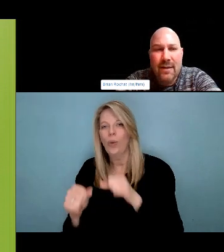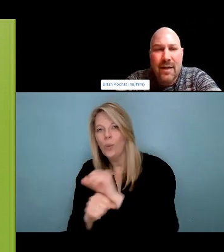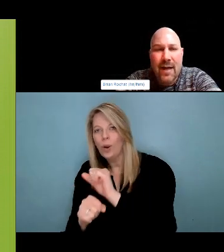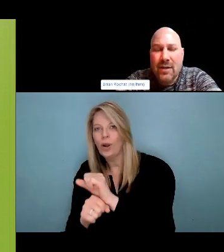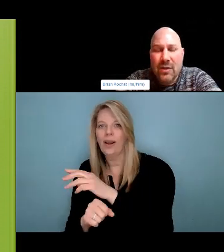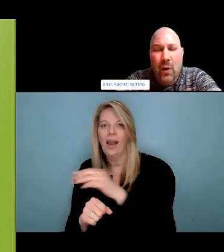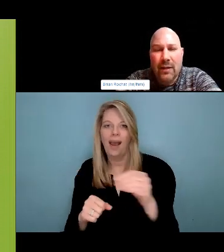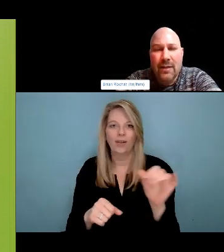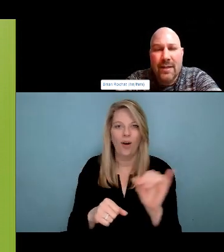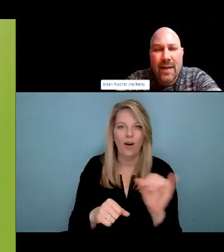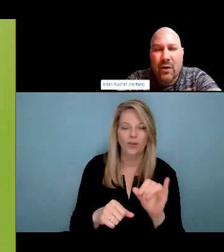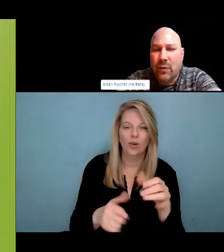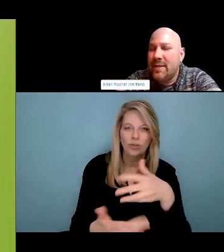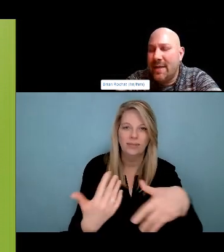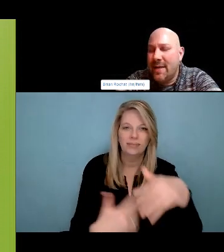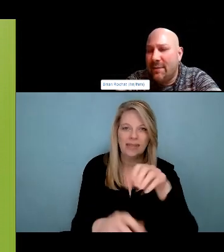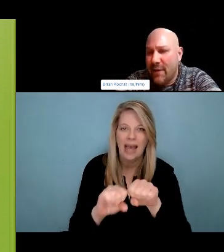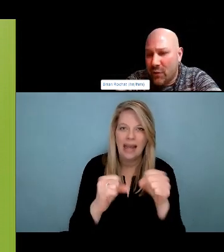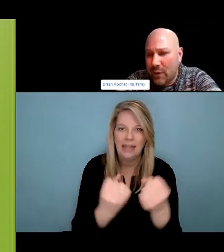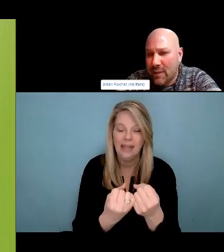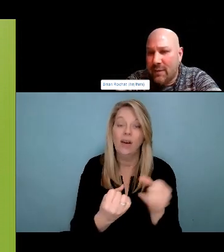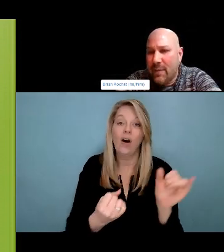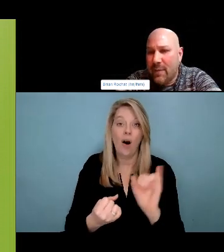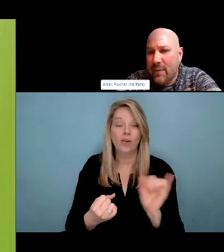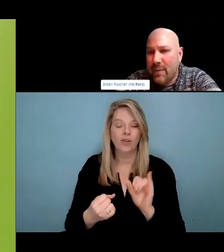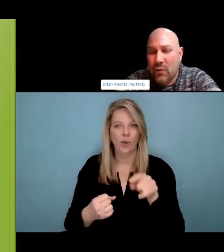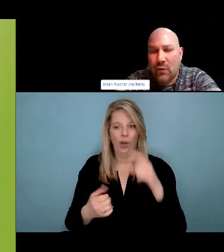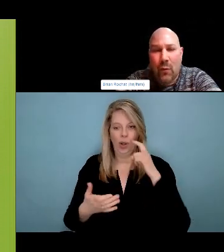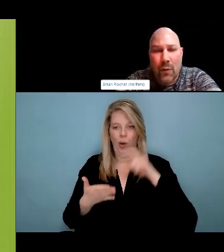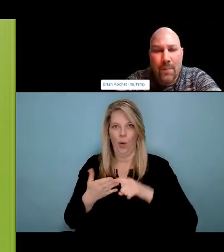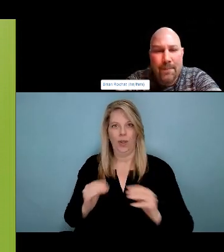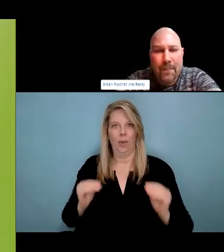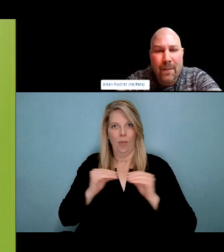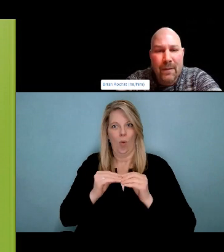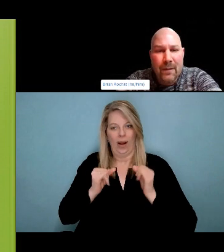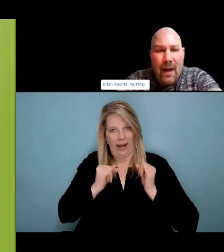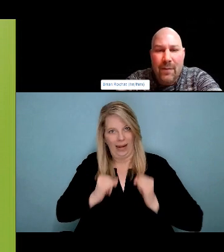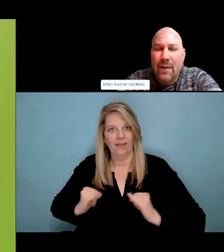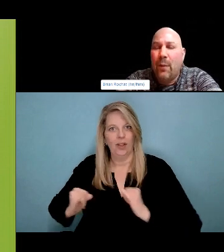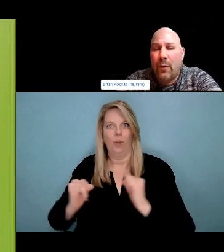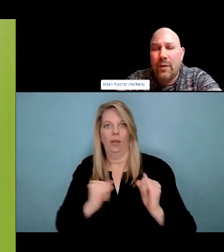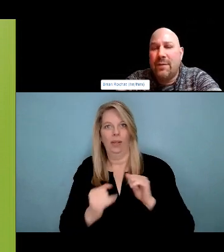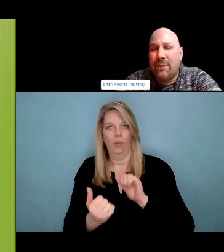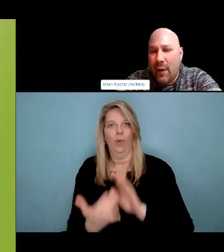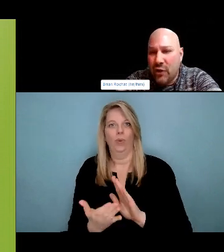days in like a sponge, like. I starve for these days, you know? Going out